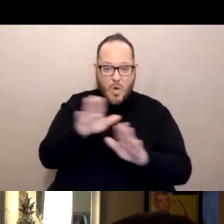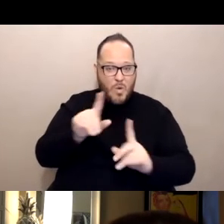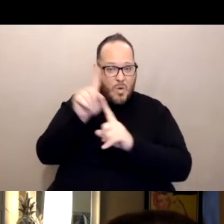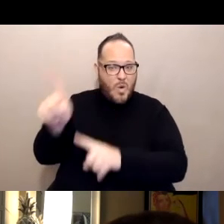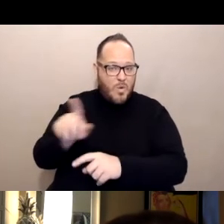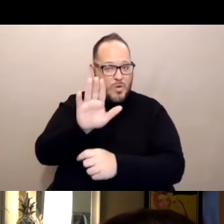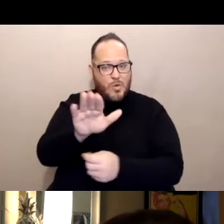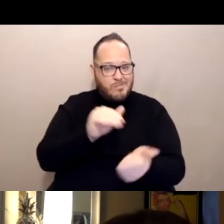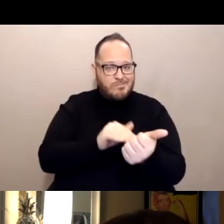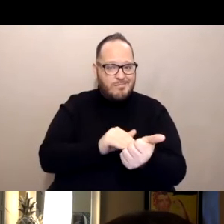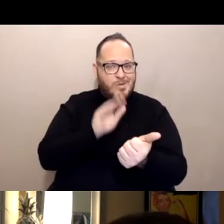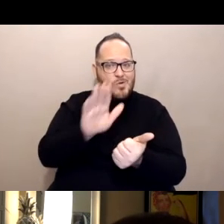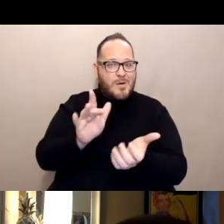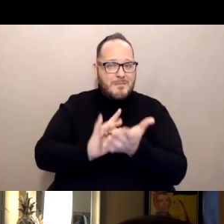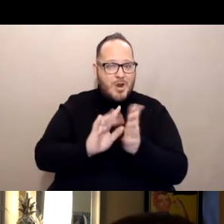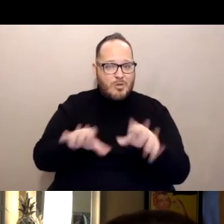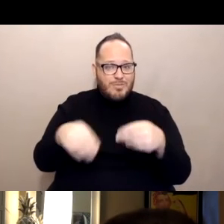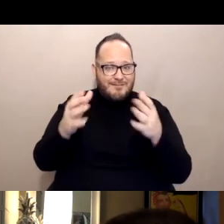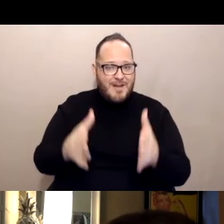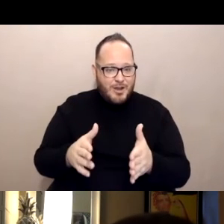You don't have to show documentation.